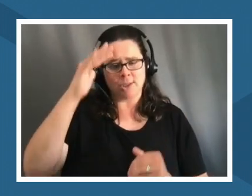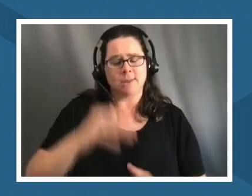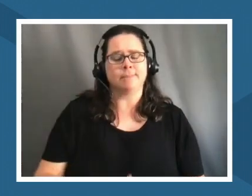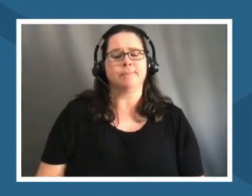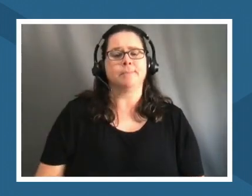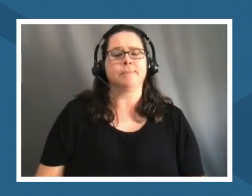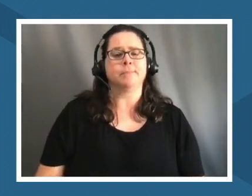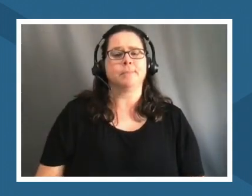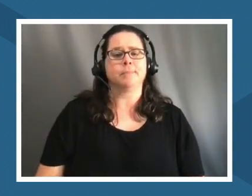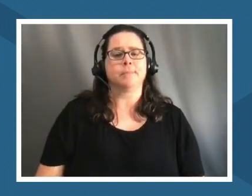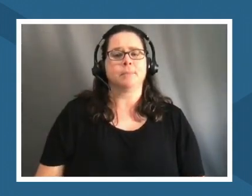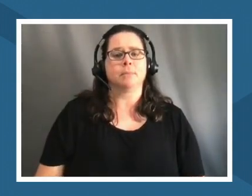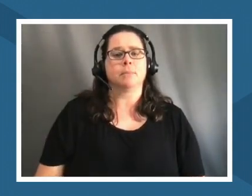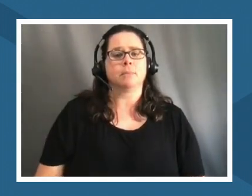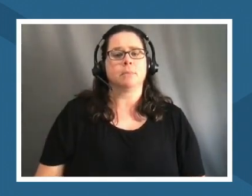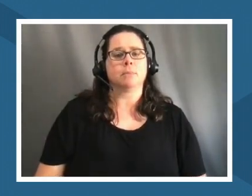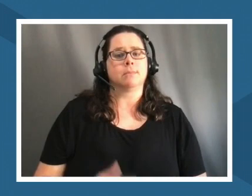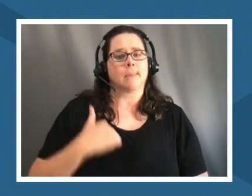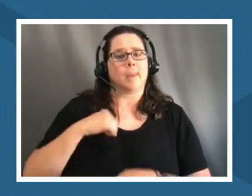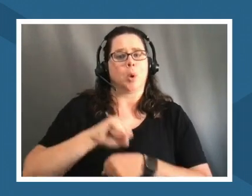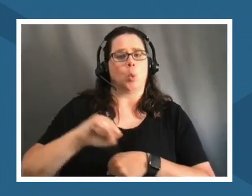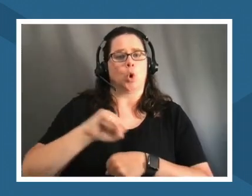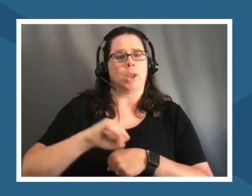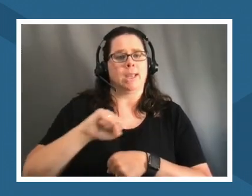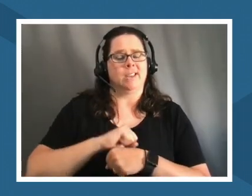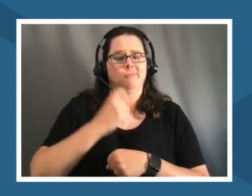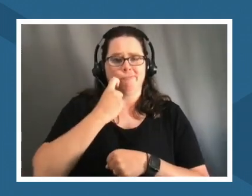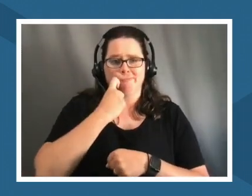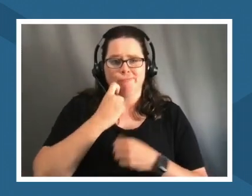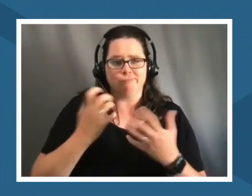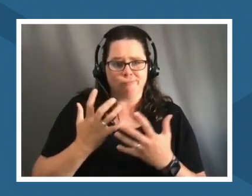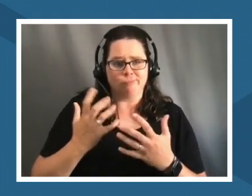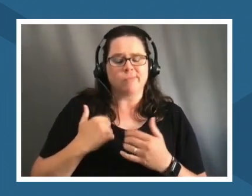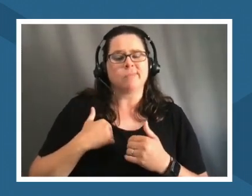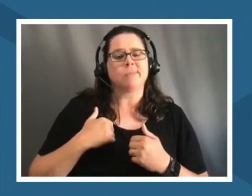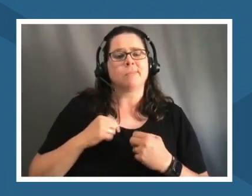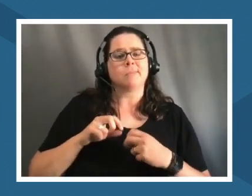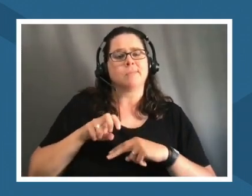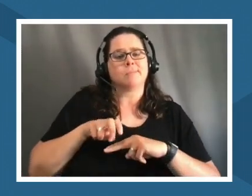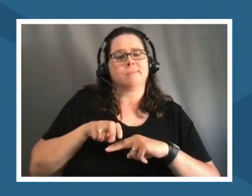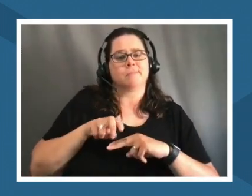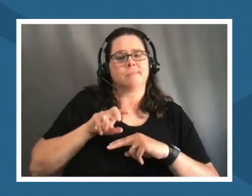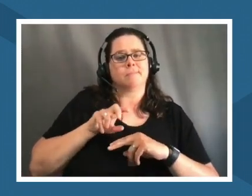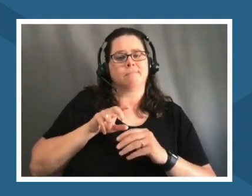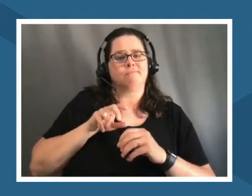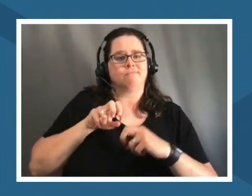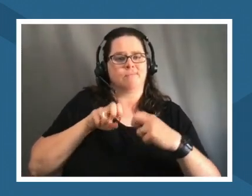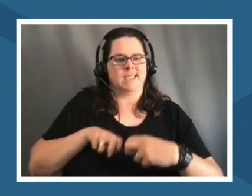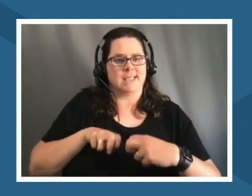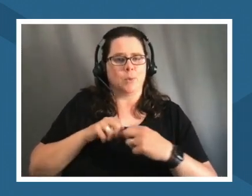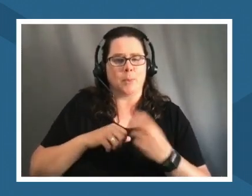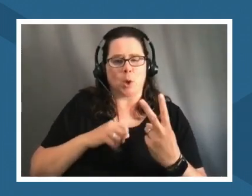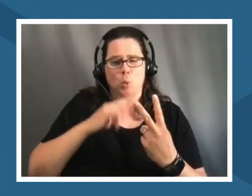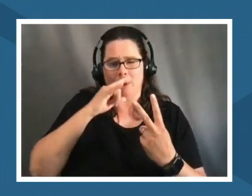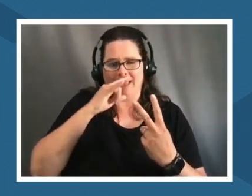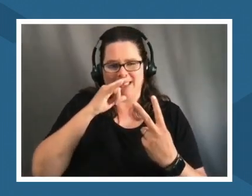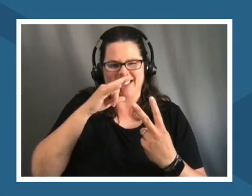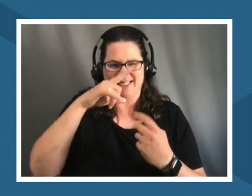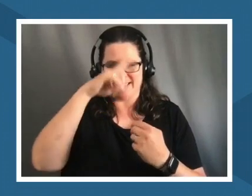i've been working on in my own head recently is that well i've been sitting with my my two children this summer